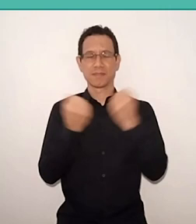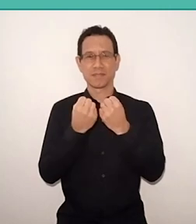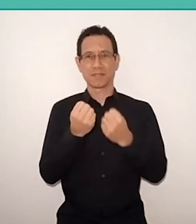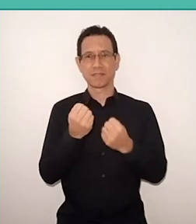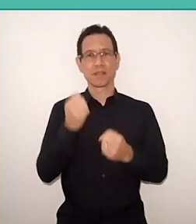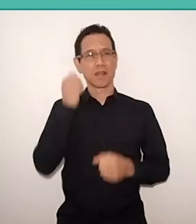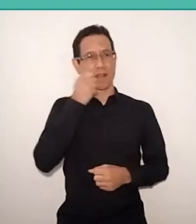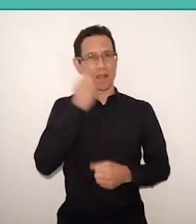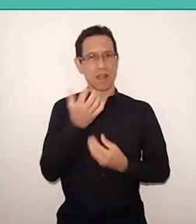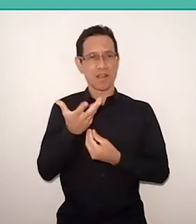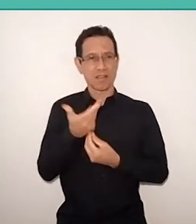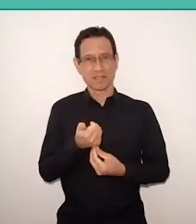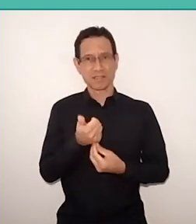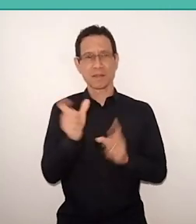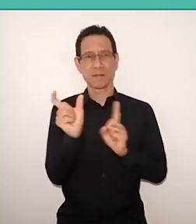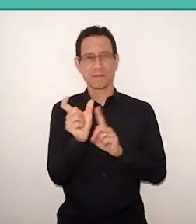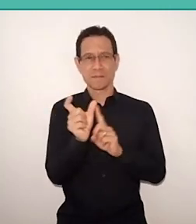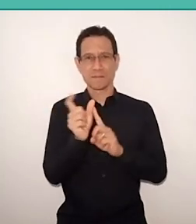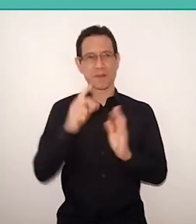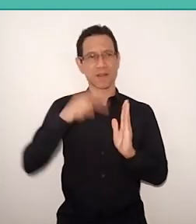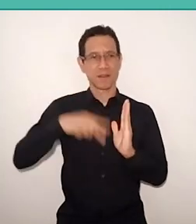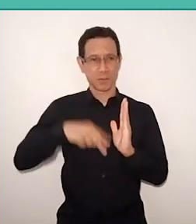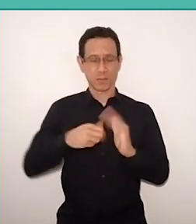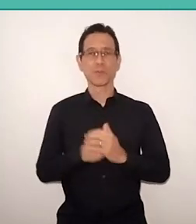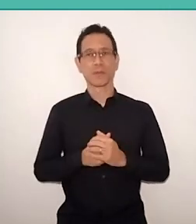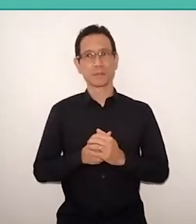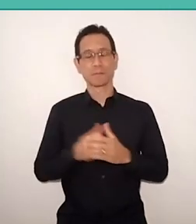to continue with the theme of education,